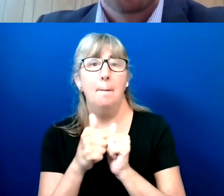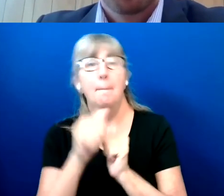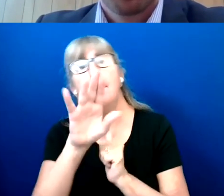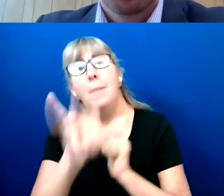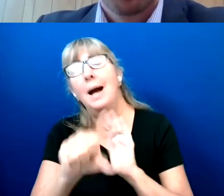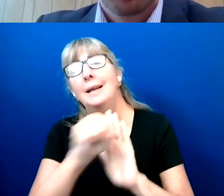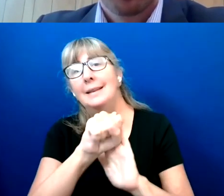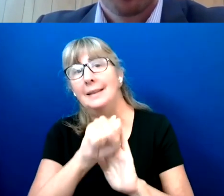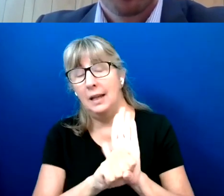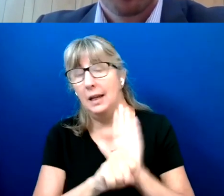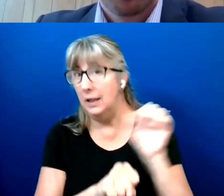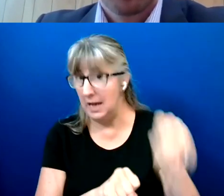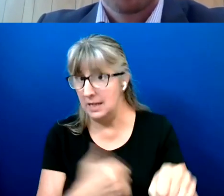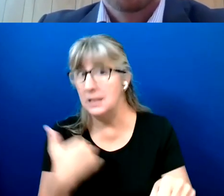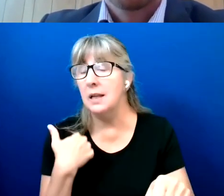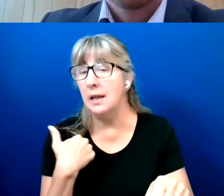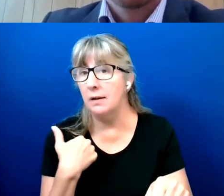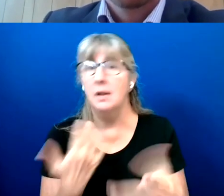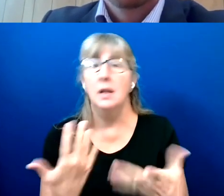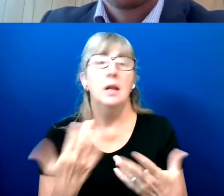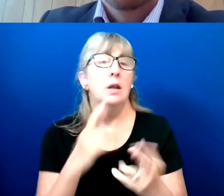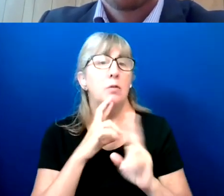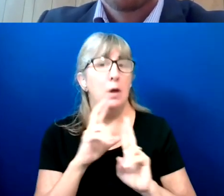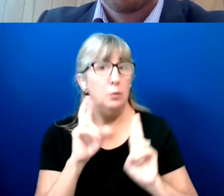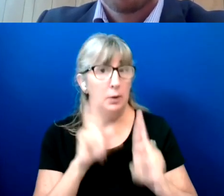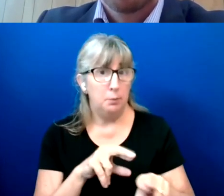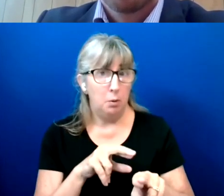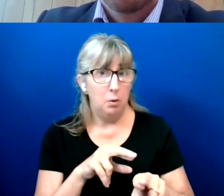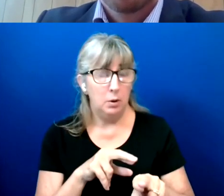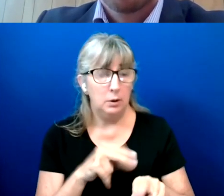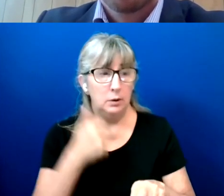And the report is found on our website.